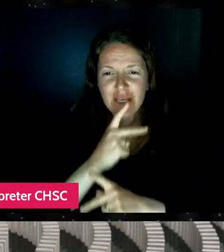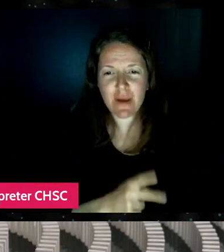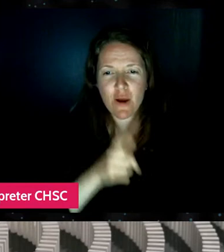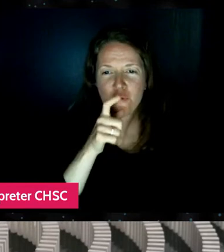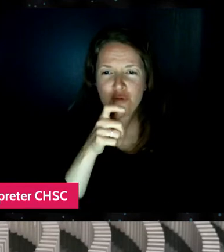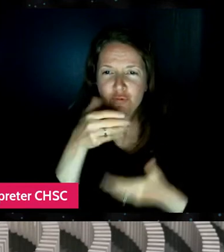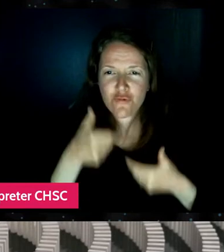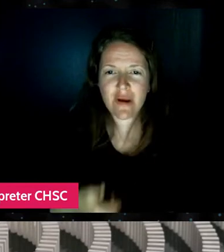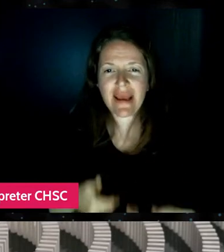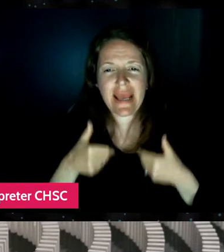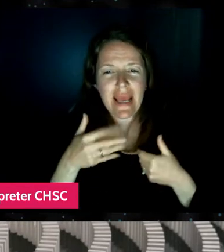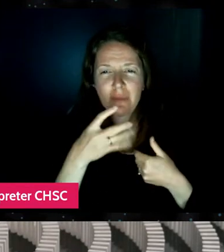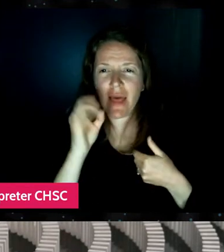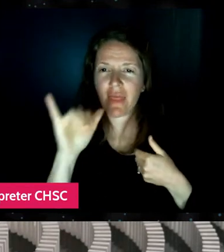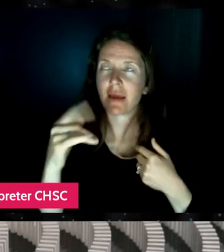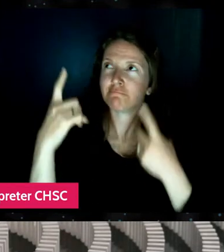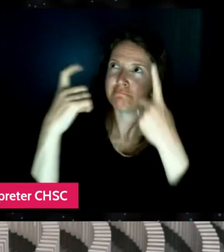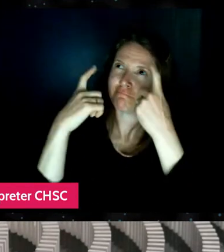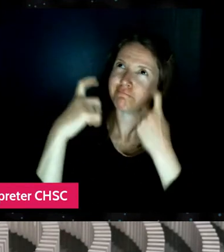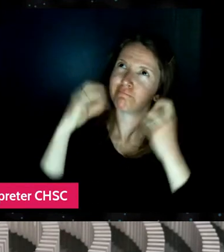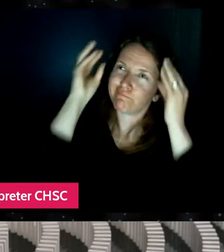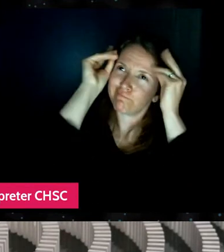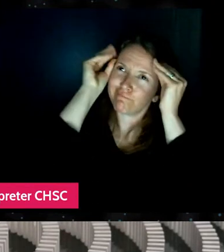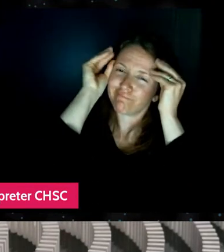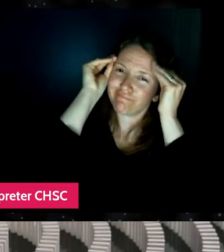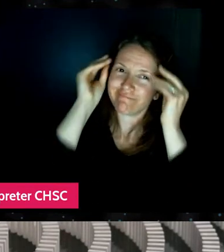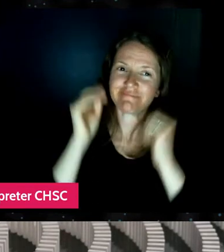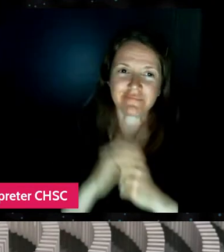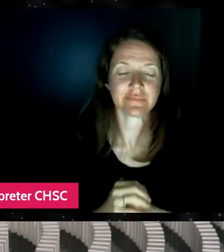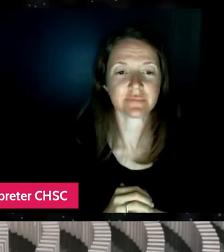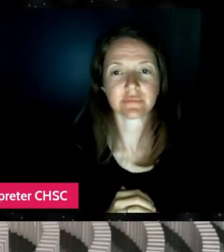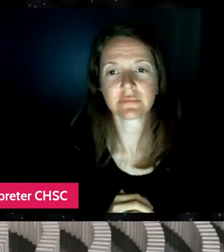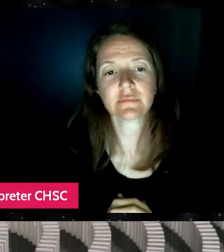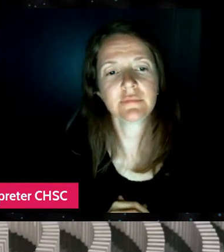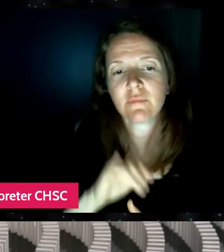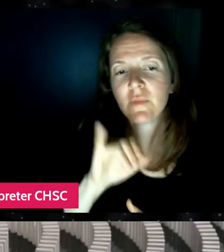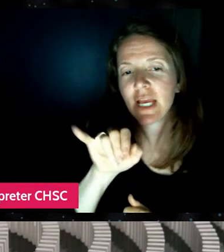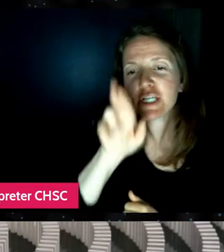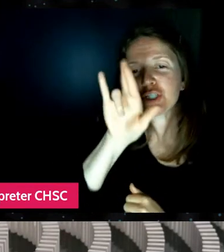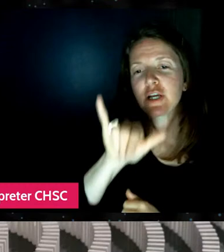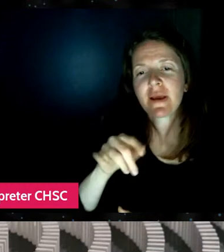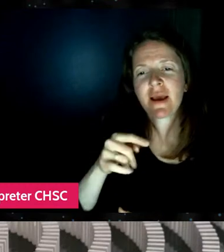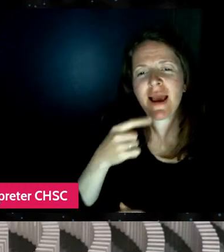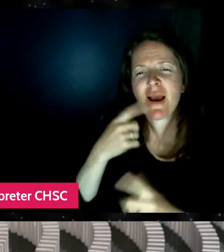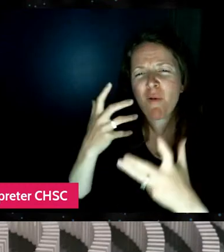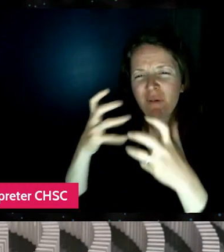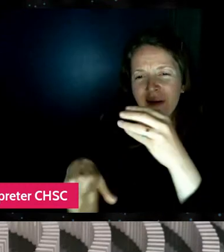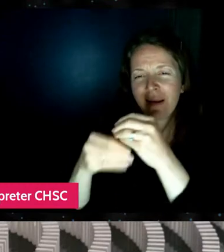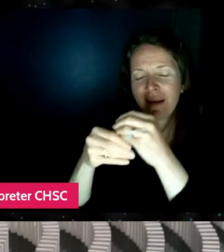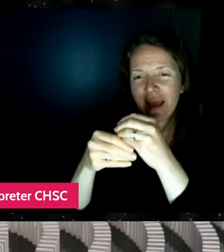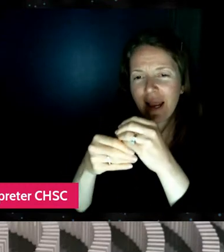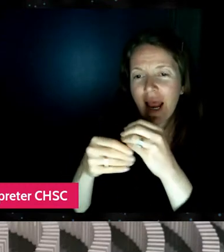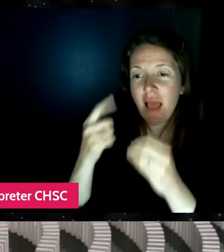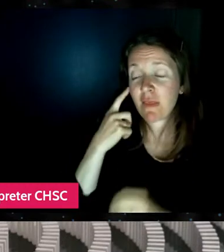Yeah. I was just gonna add what was also, we, I think both of us were noticing